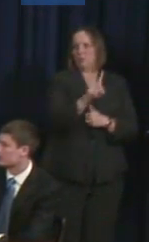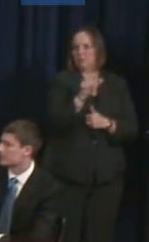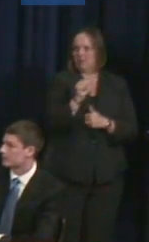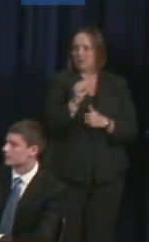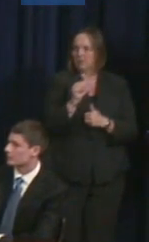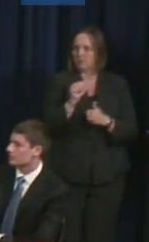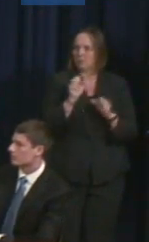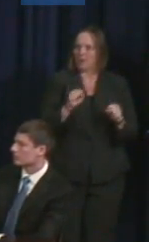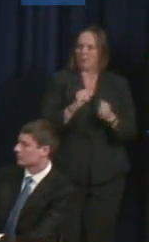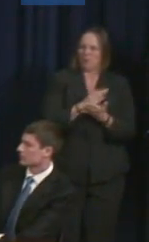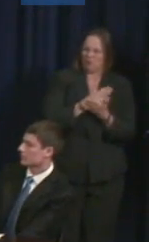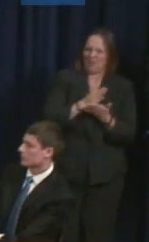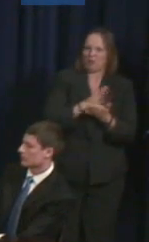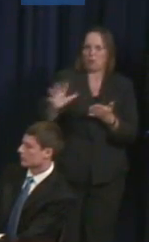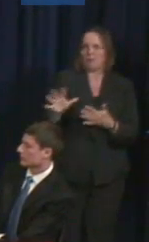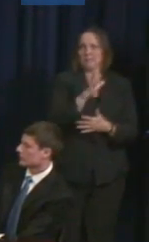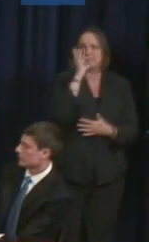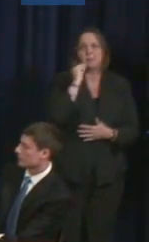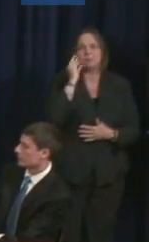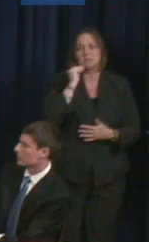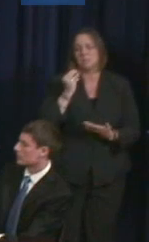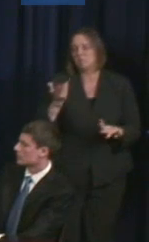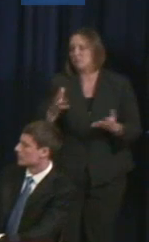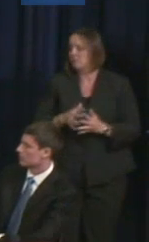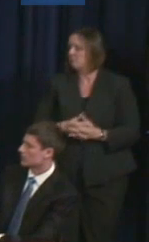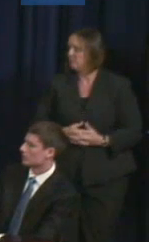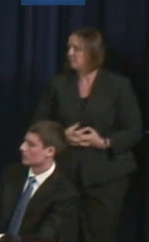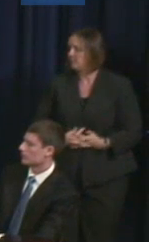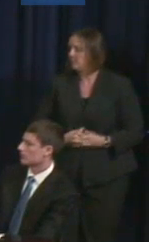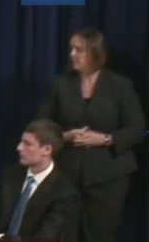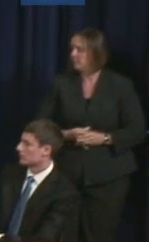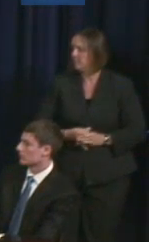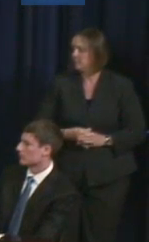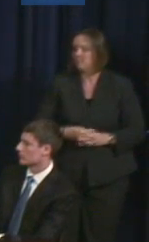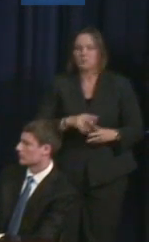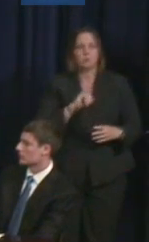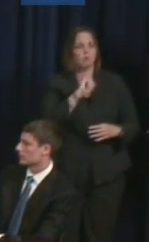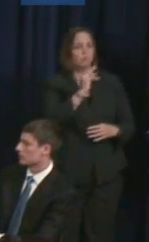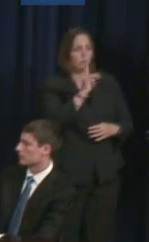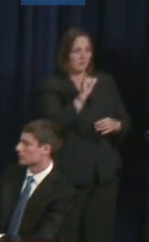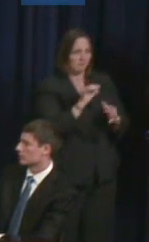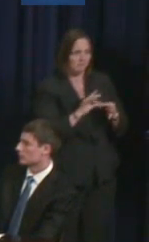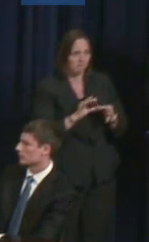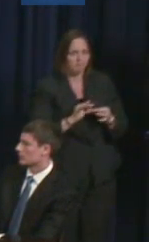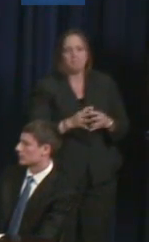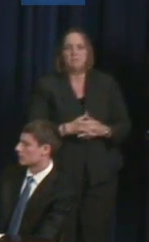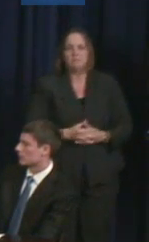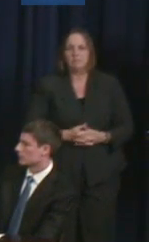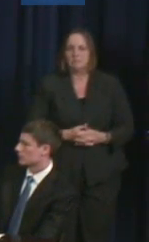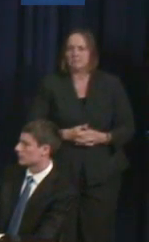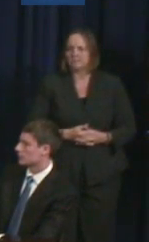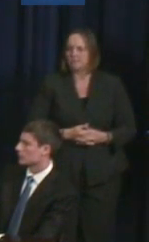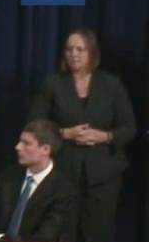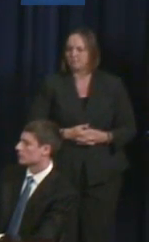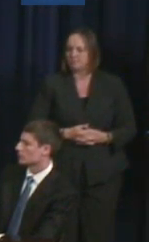Judith Heumann: Thank you. I'd like to also raise a point with Sandy and Dior.